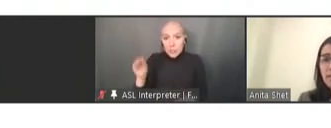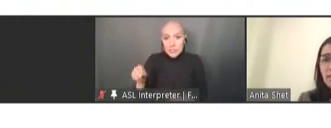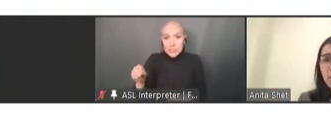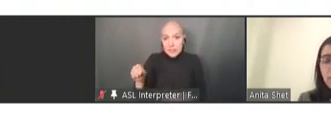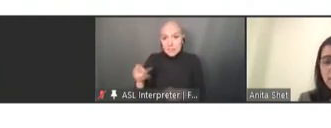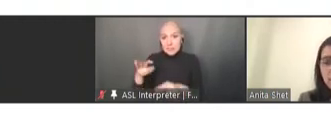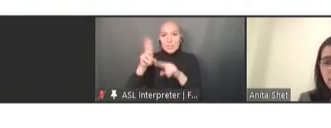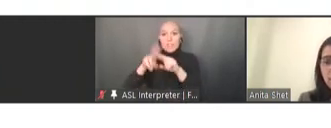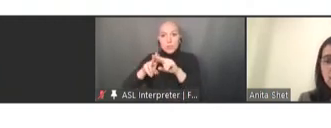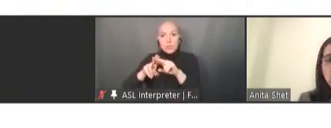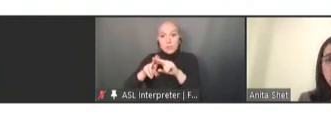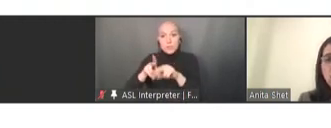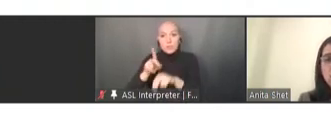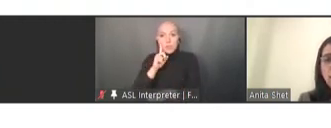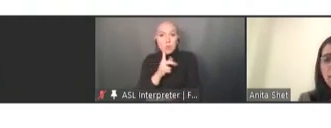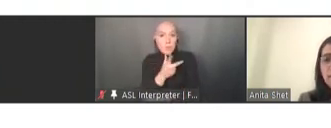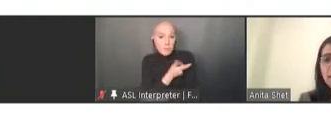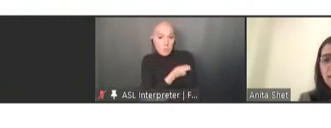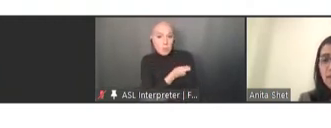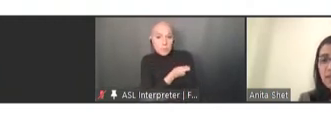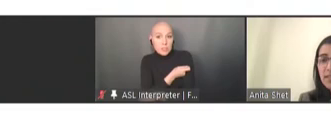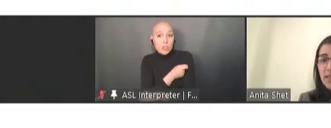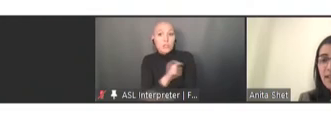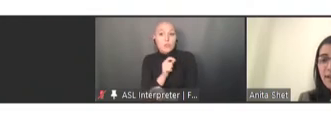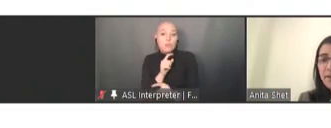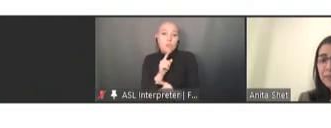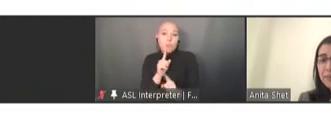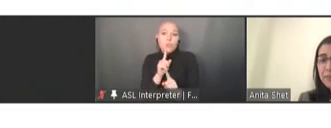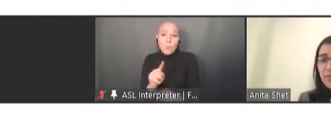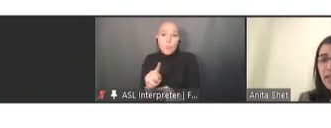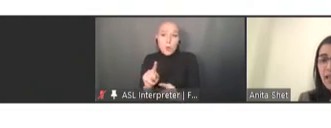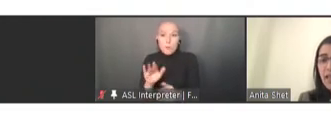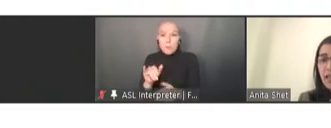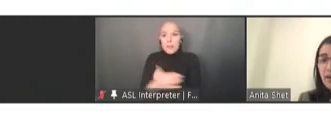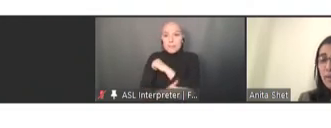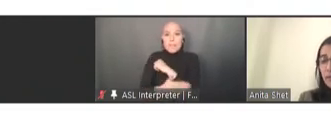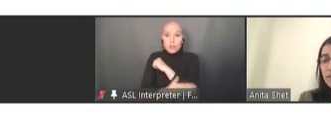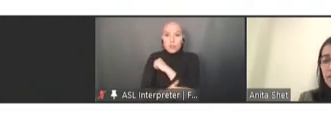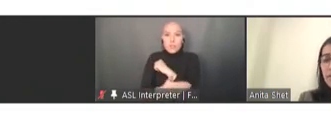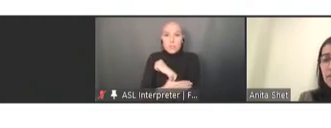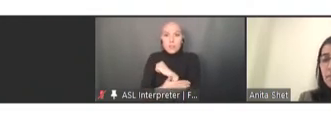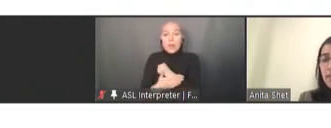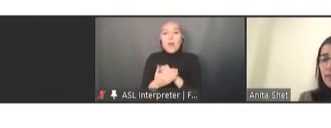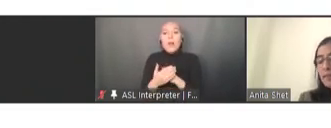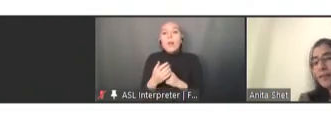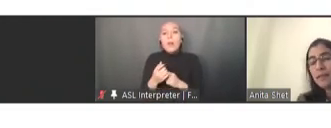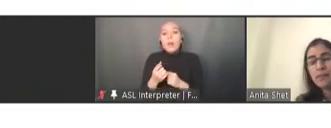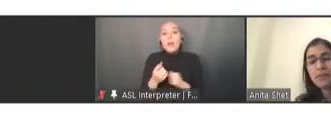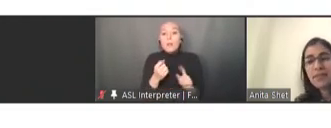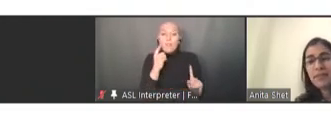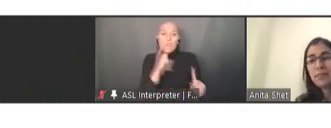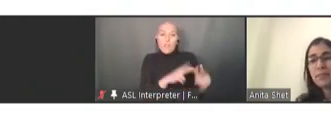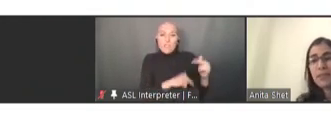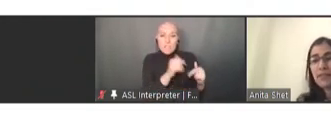immunizations reported by these countries among facility-based and then there was a 7 percent